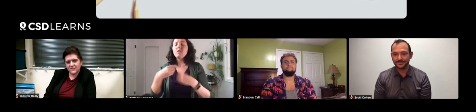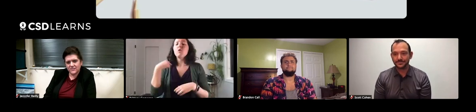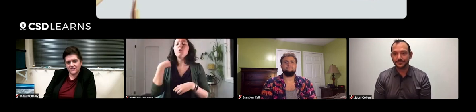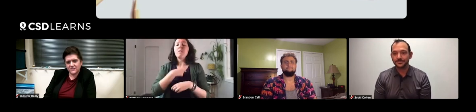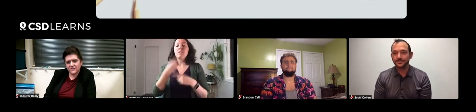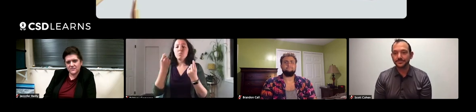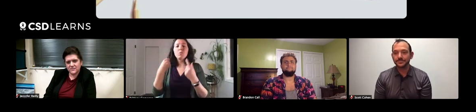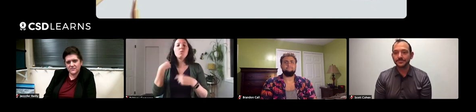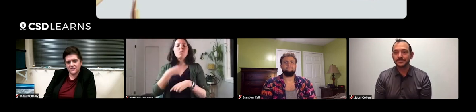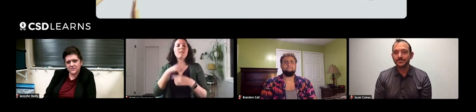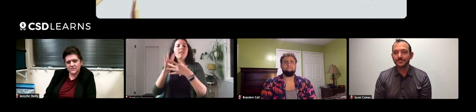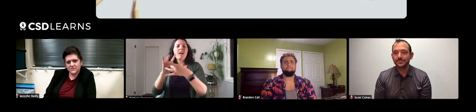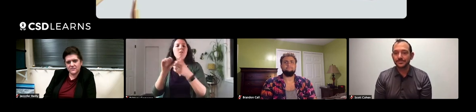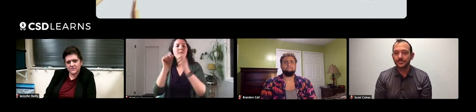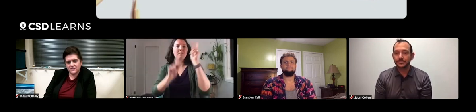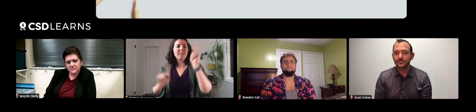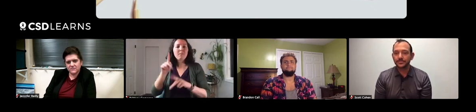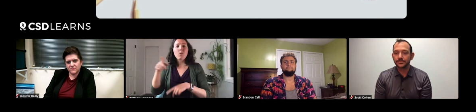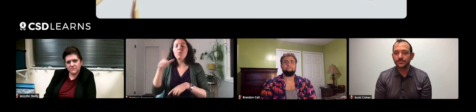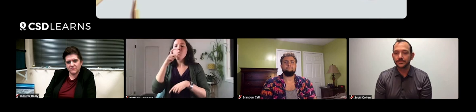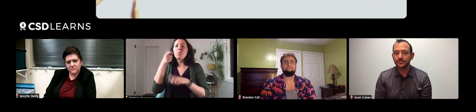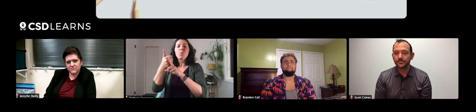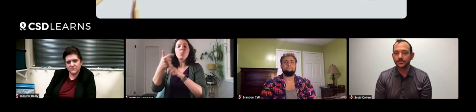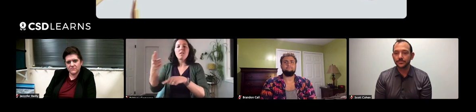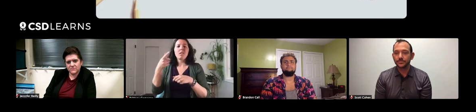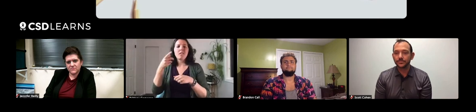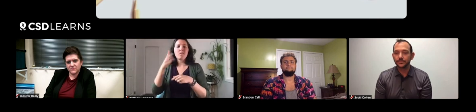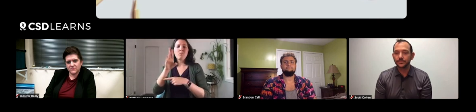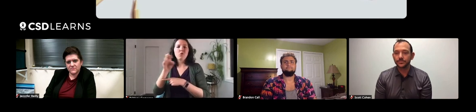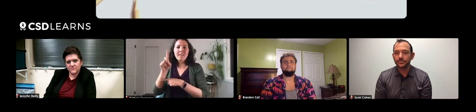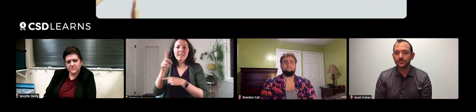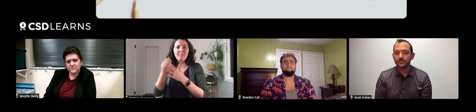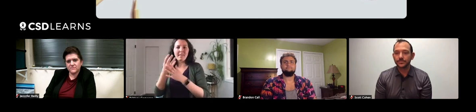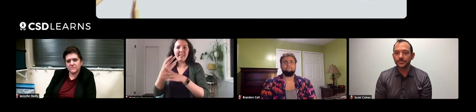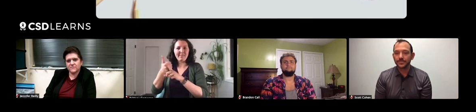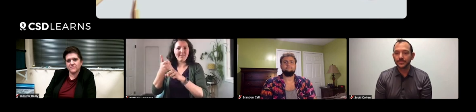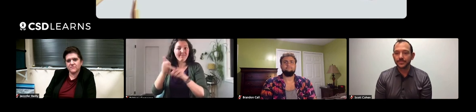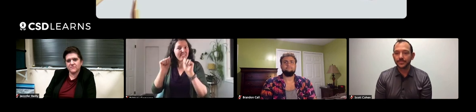but what we do is connect with people who breed plants themselves.